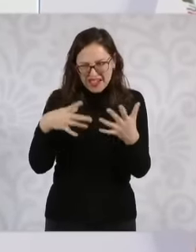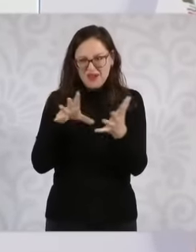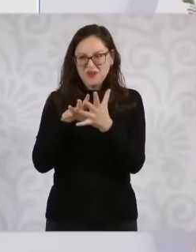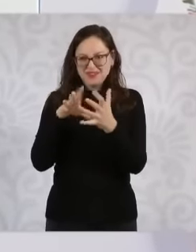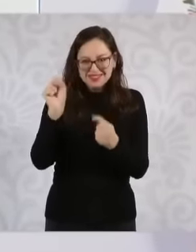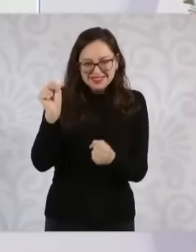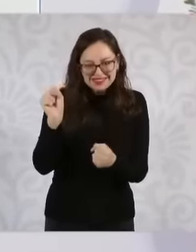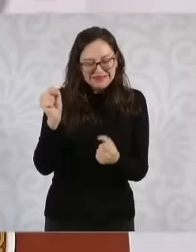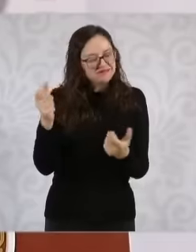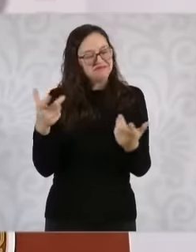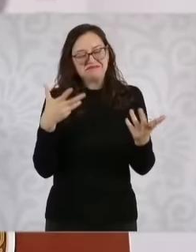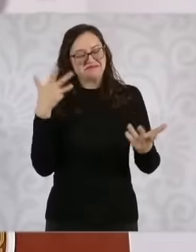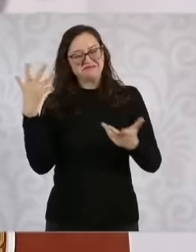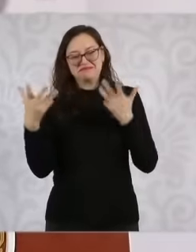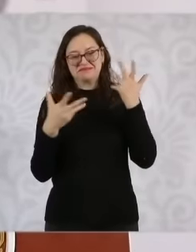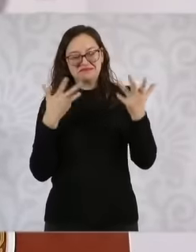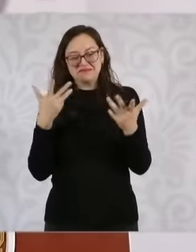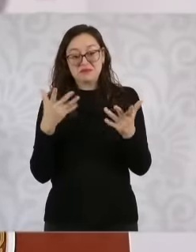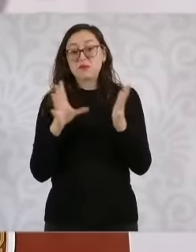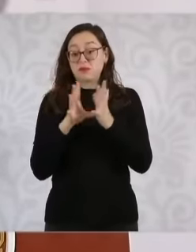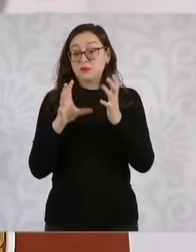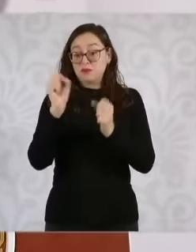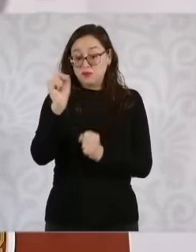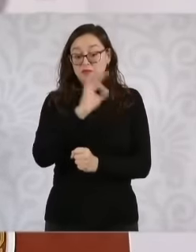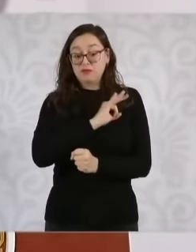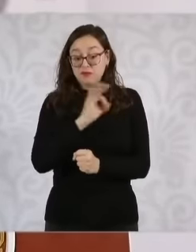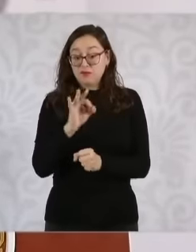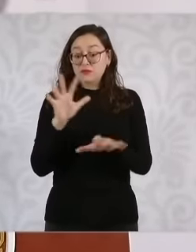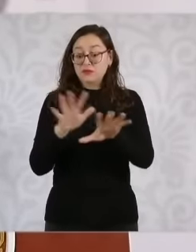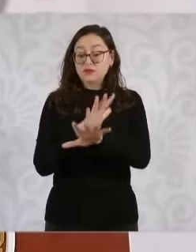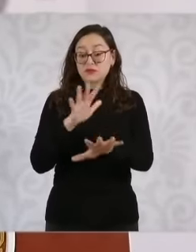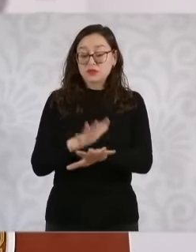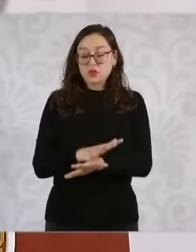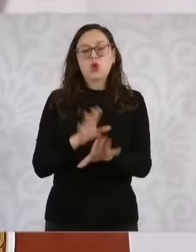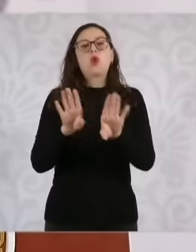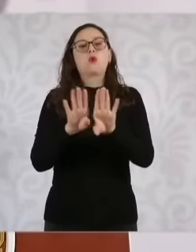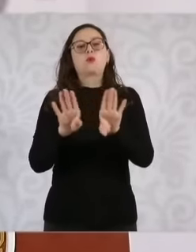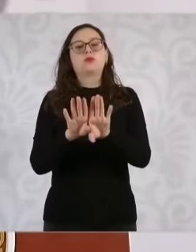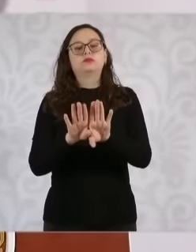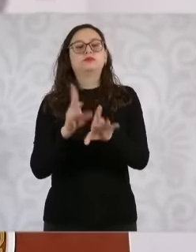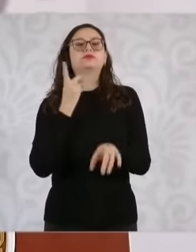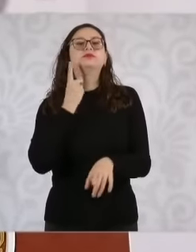the qualified majority in the two chambers and the majority in the state congresses that